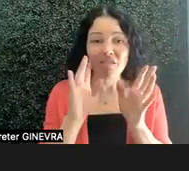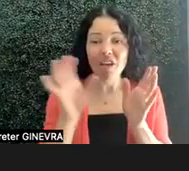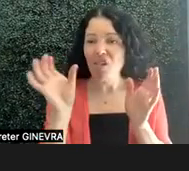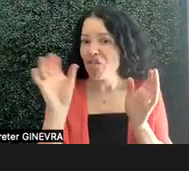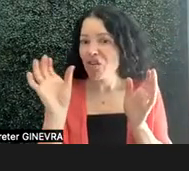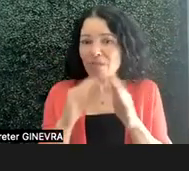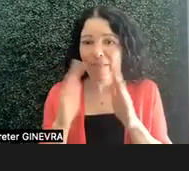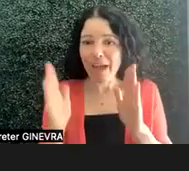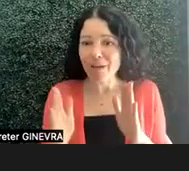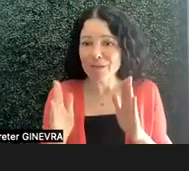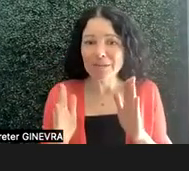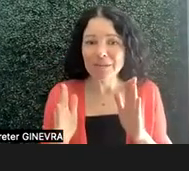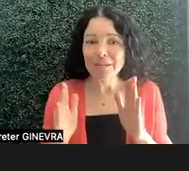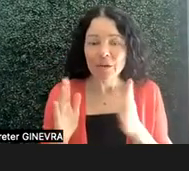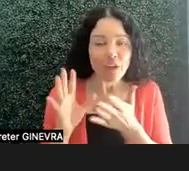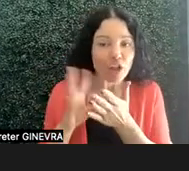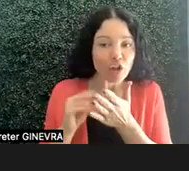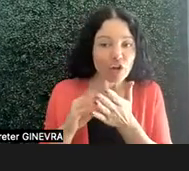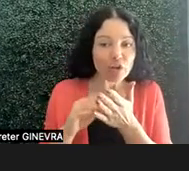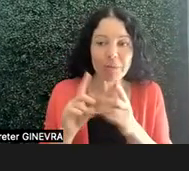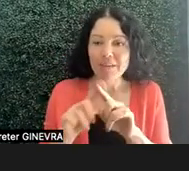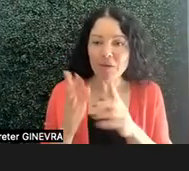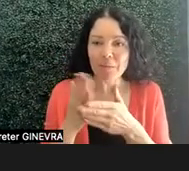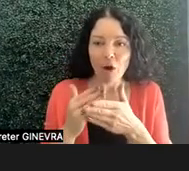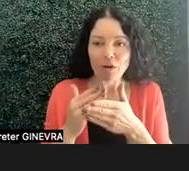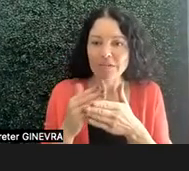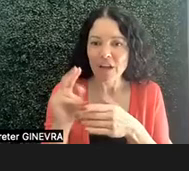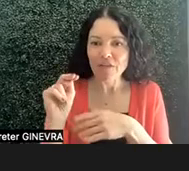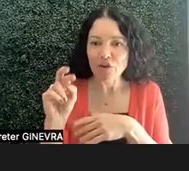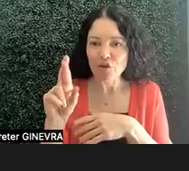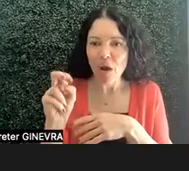and after they learned about the different parts of the neuron, they built the model of neuron.